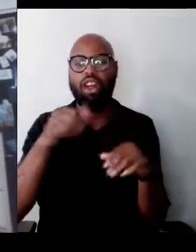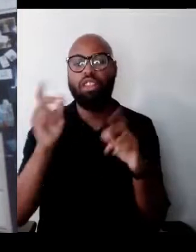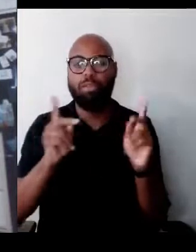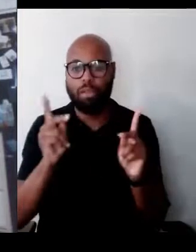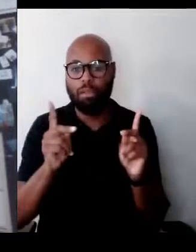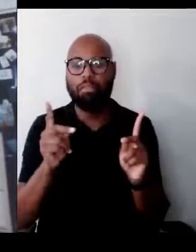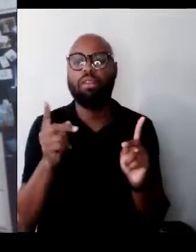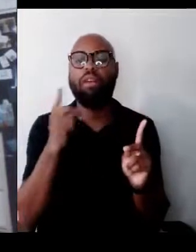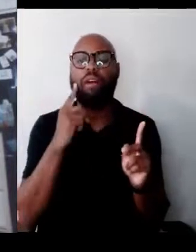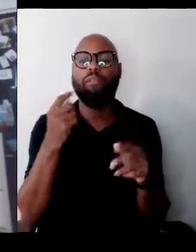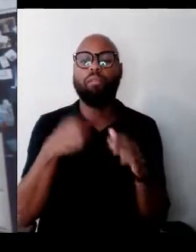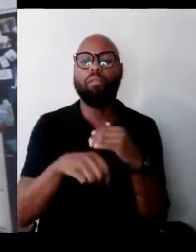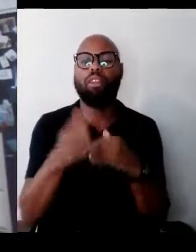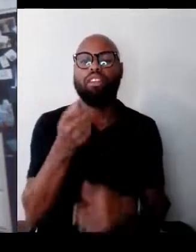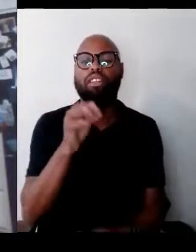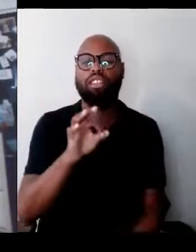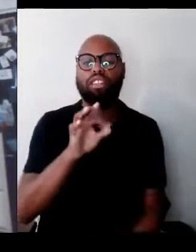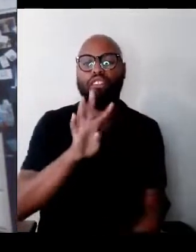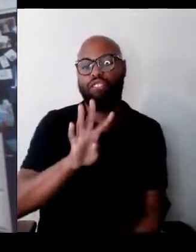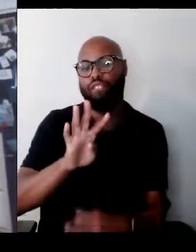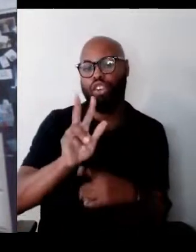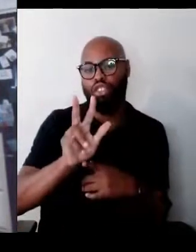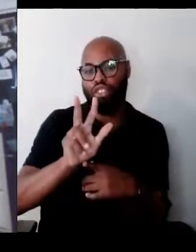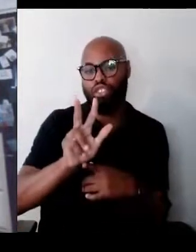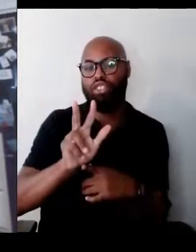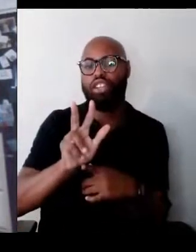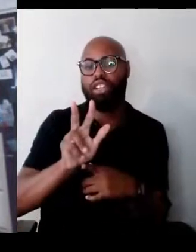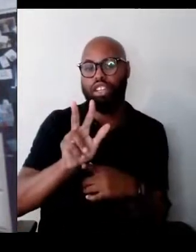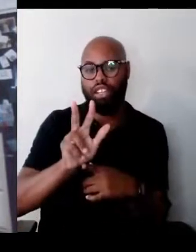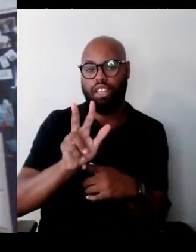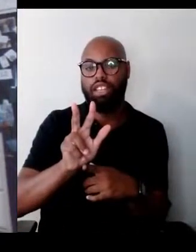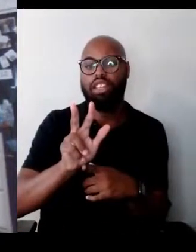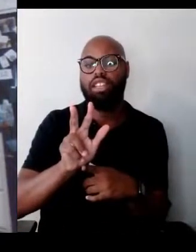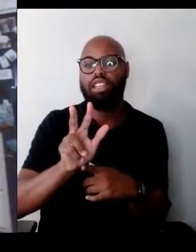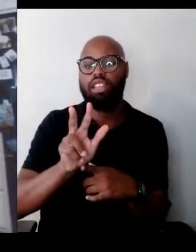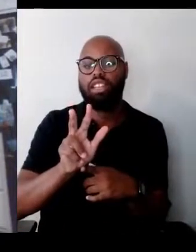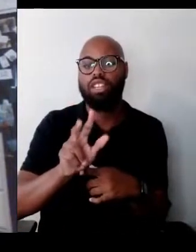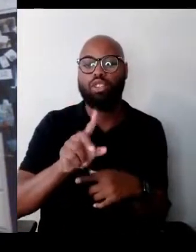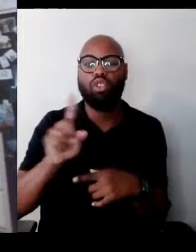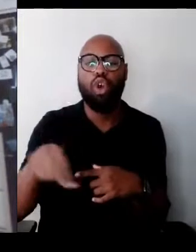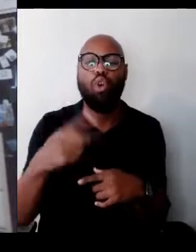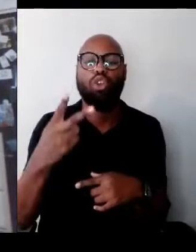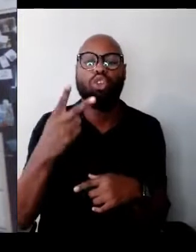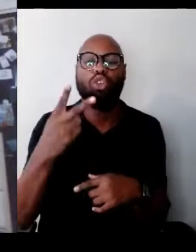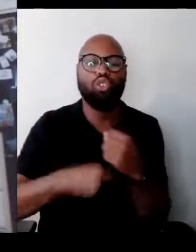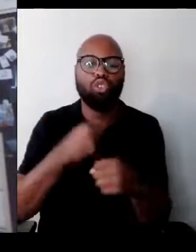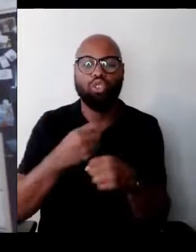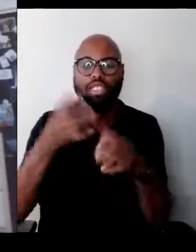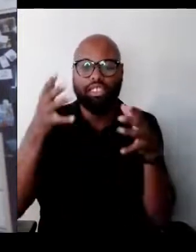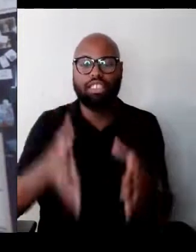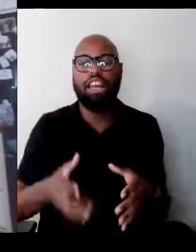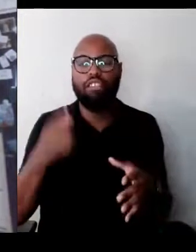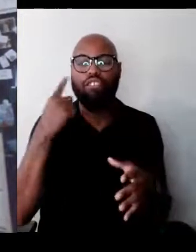So, only two more years left for the war. So for those two years,